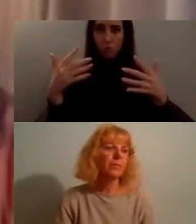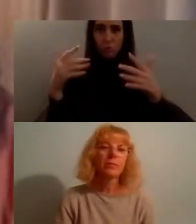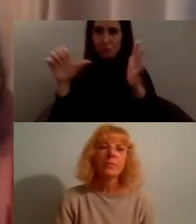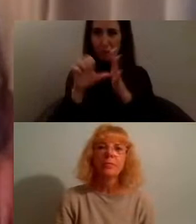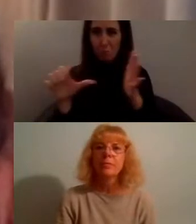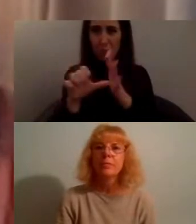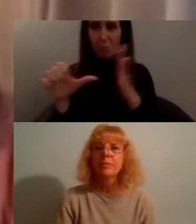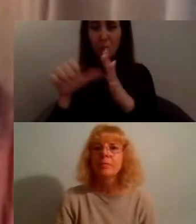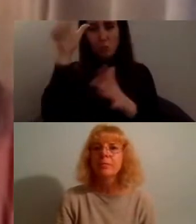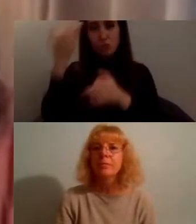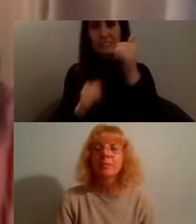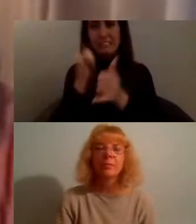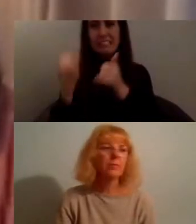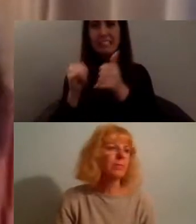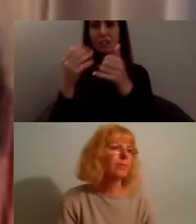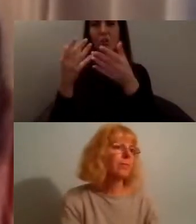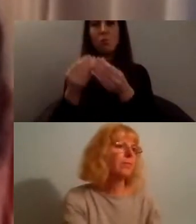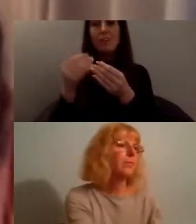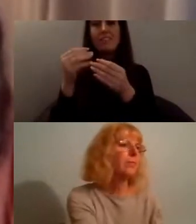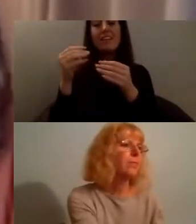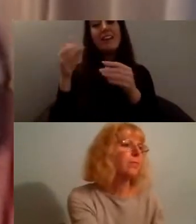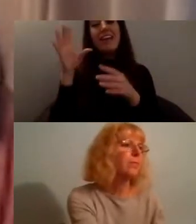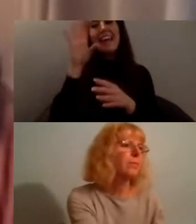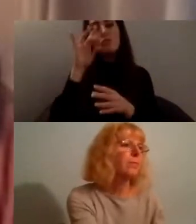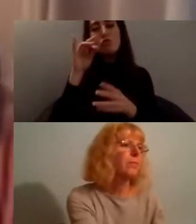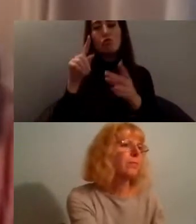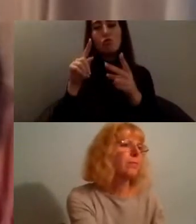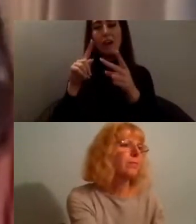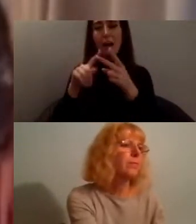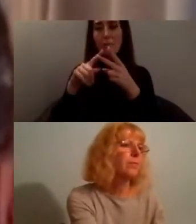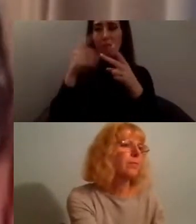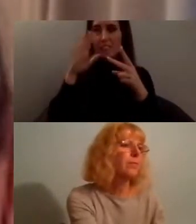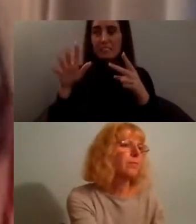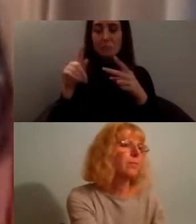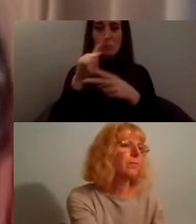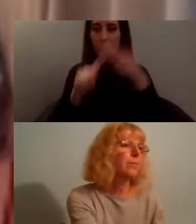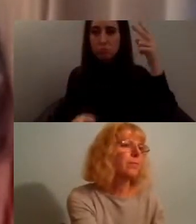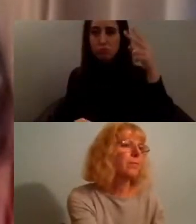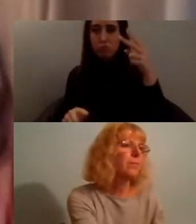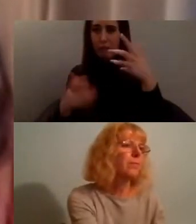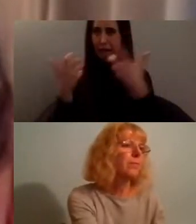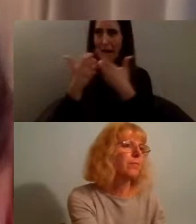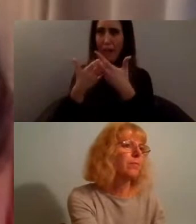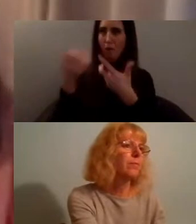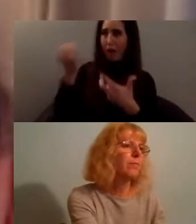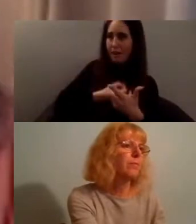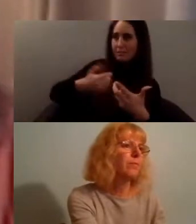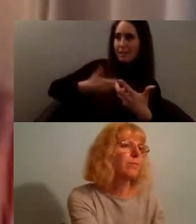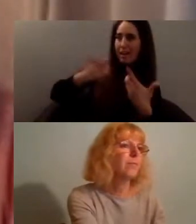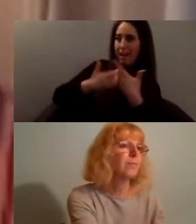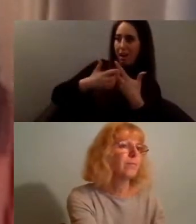facebook how it's using our data how it's asking us to convert our cultural capital into capital